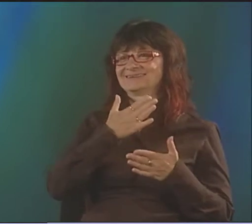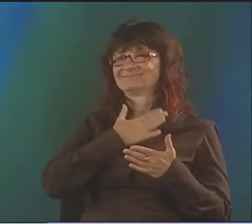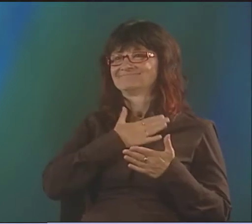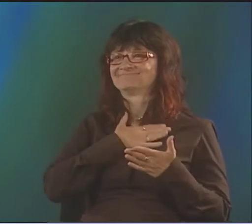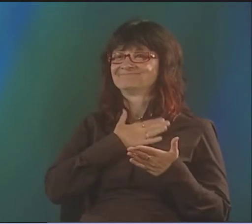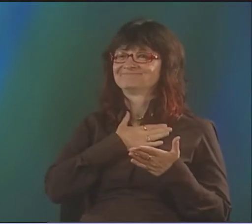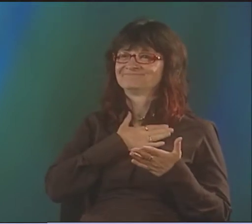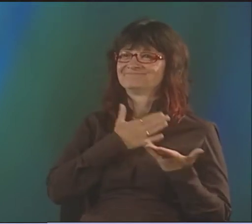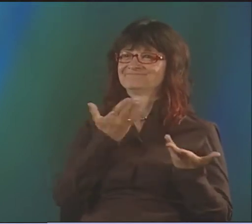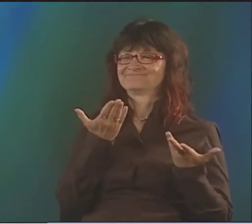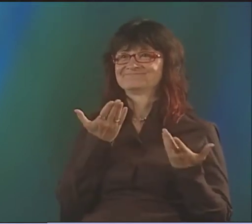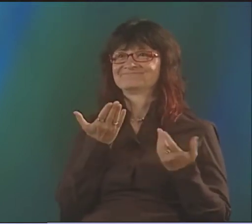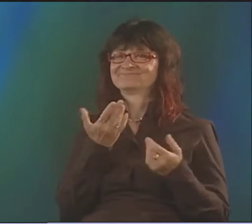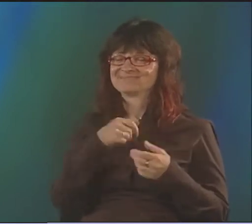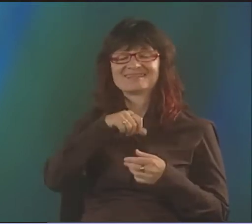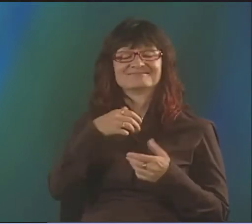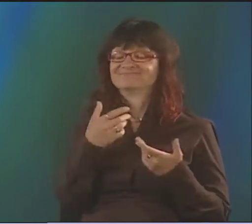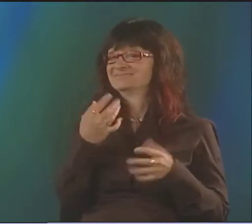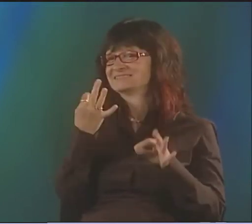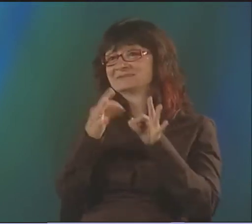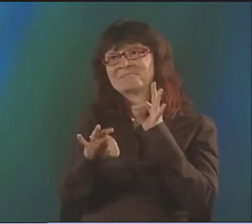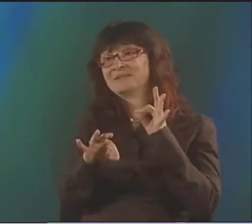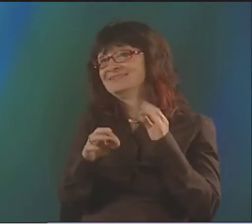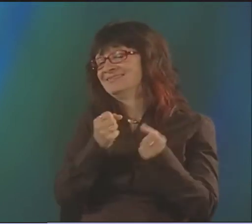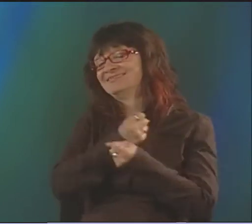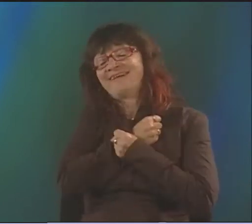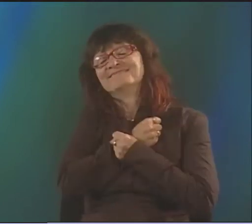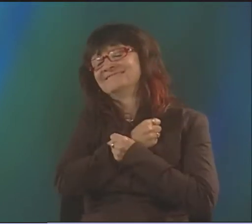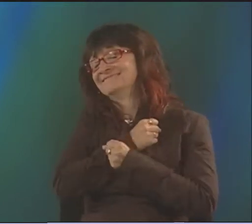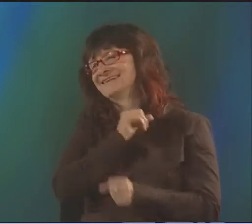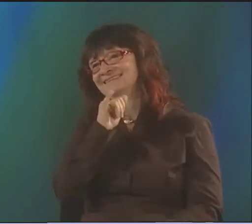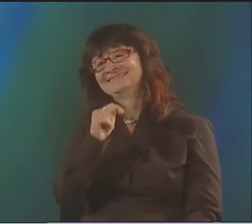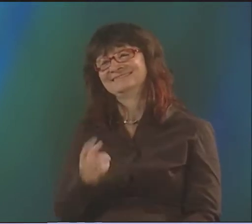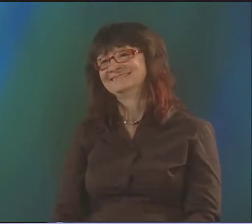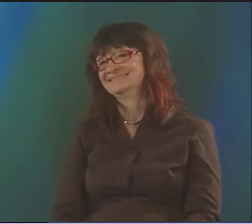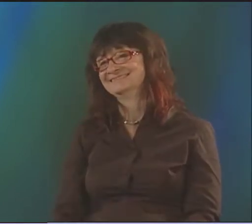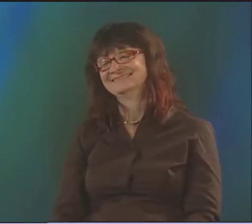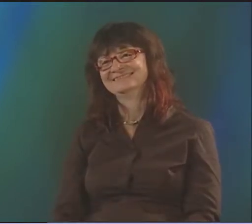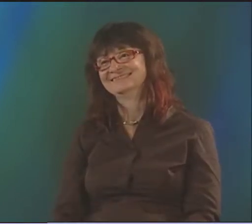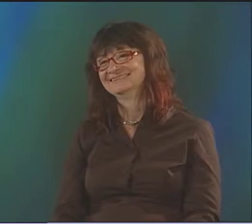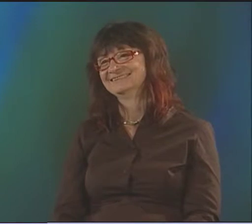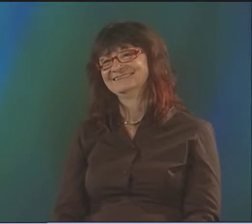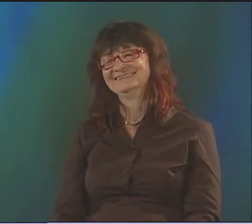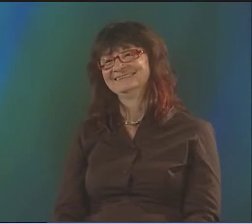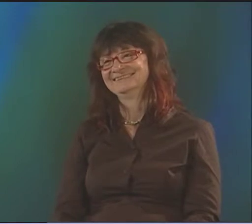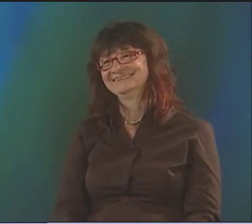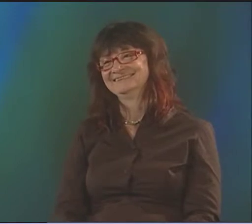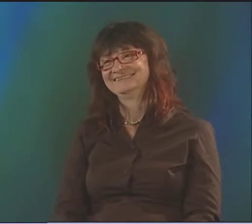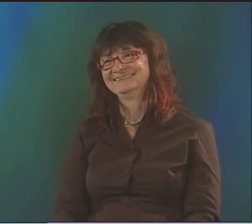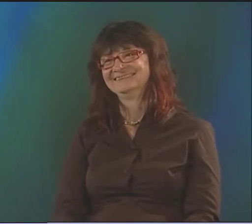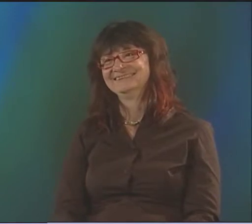IT'S GREAT TO BE ABLE TO SIGN MY POETRY. AND I FEEL THAT I'M ABLE TO GROW FROM IT.